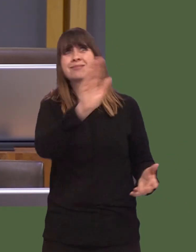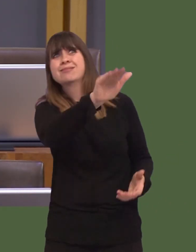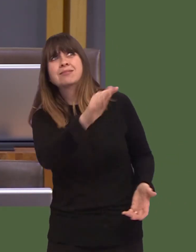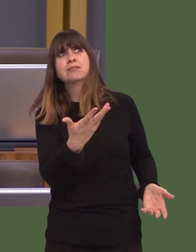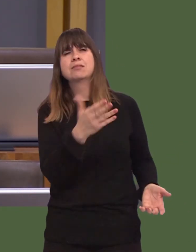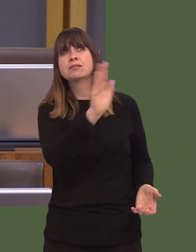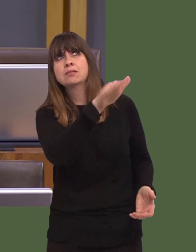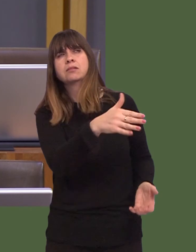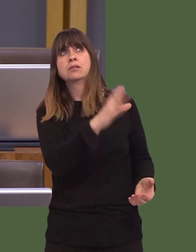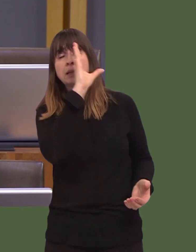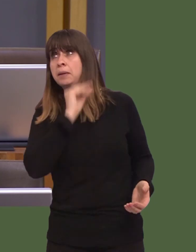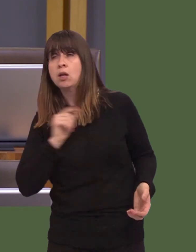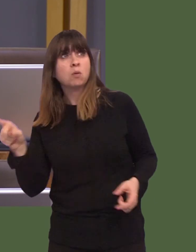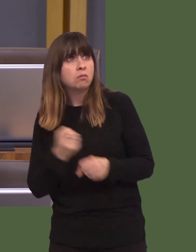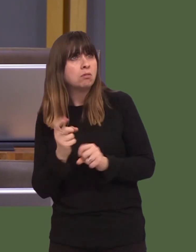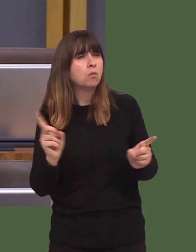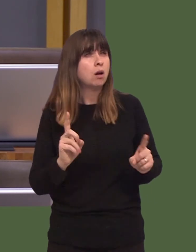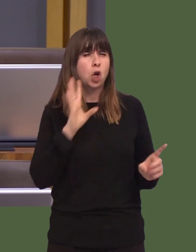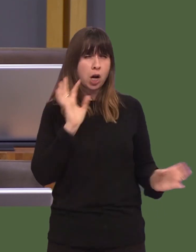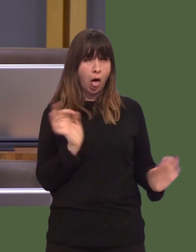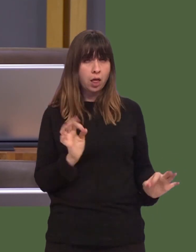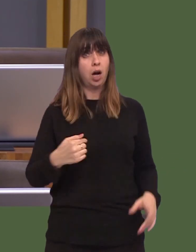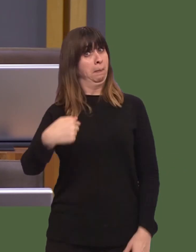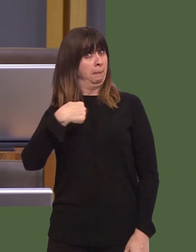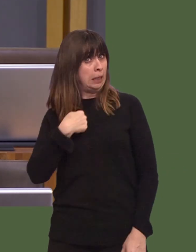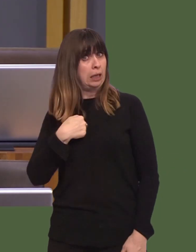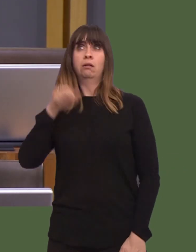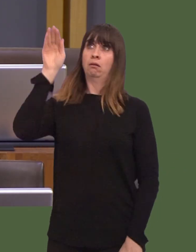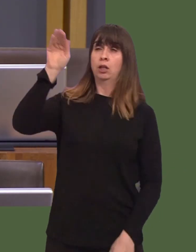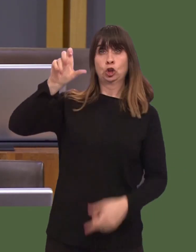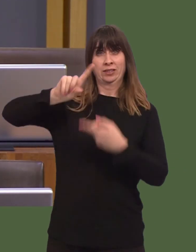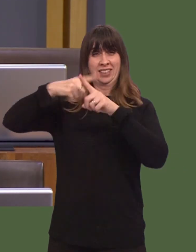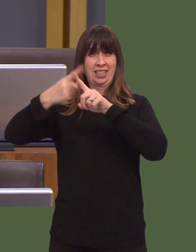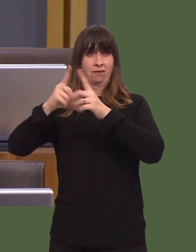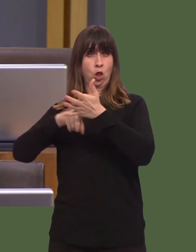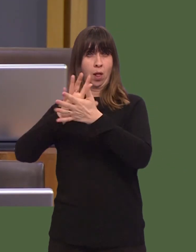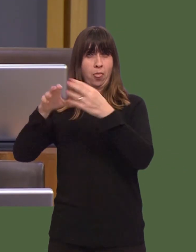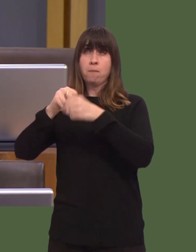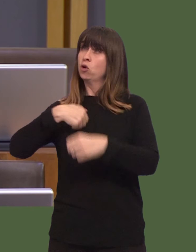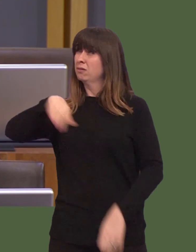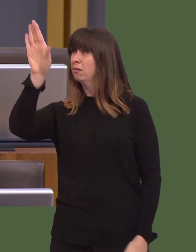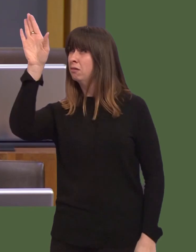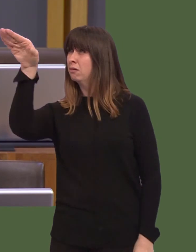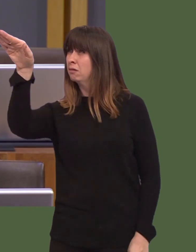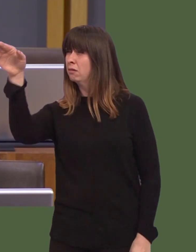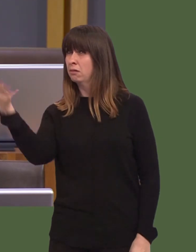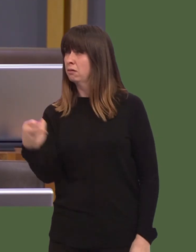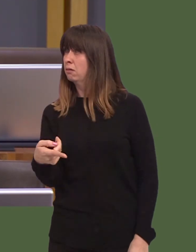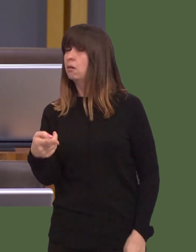It was only after I contacted the chief executive of the local health board that any action was taken.